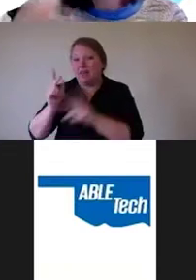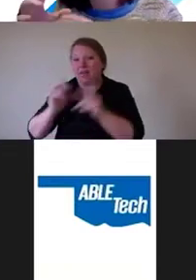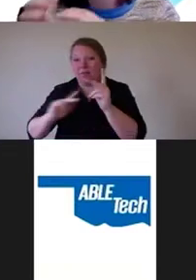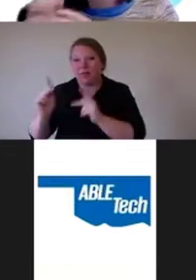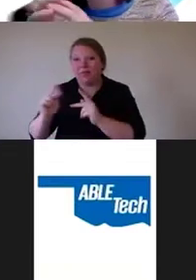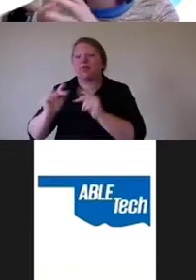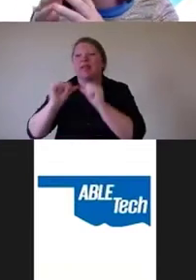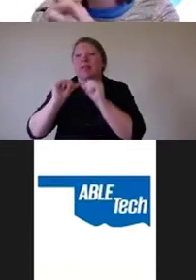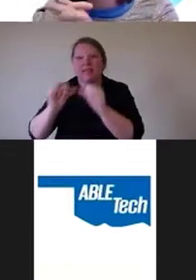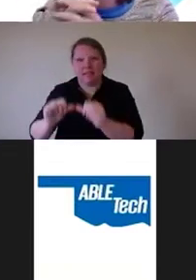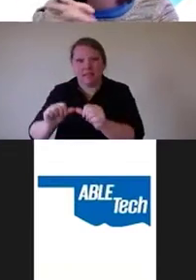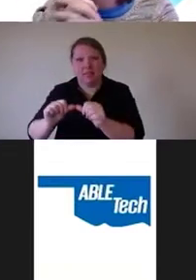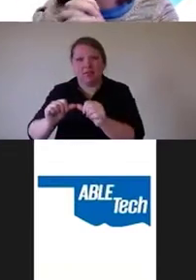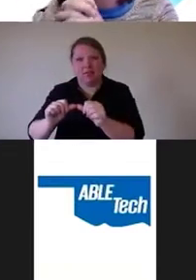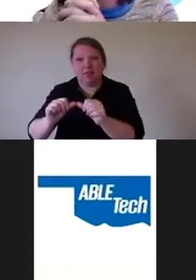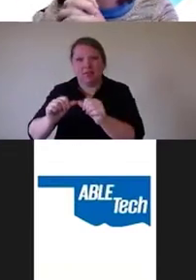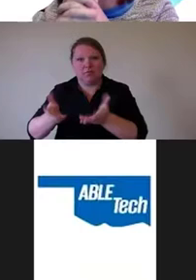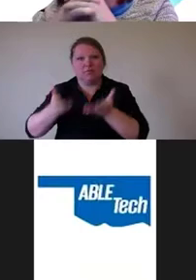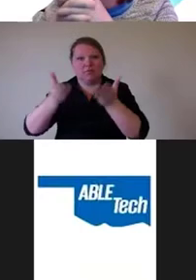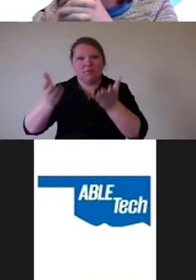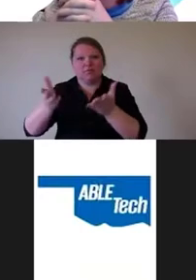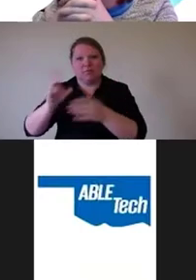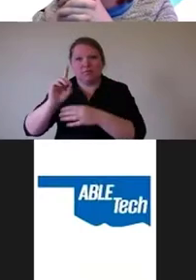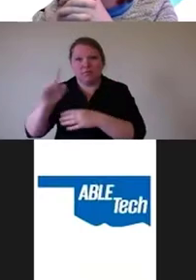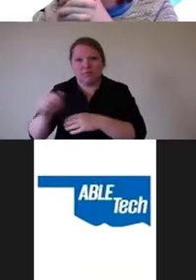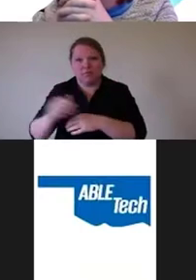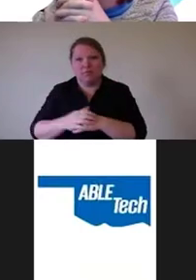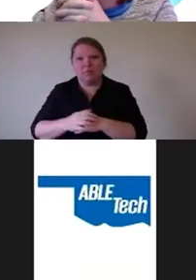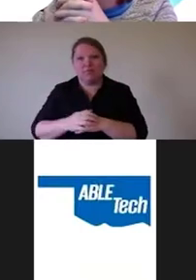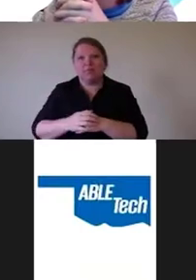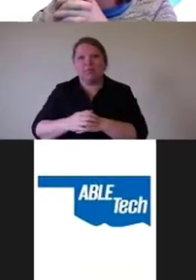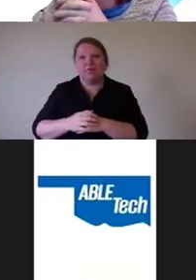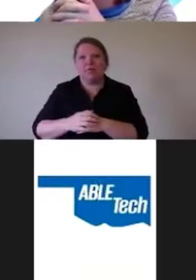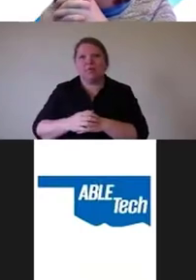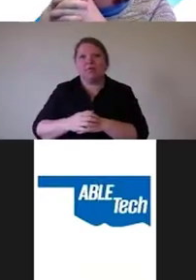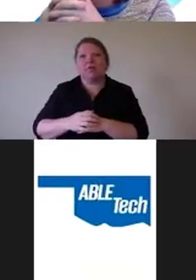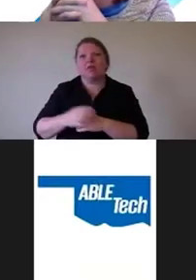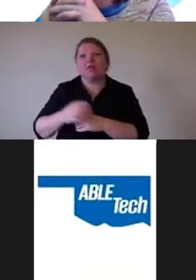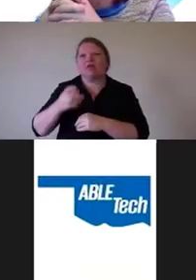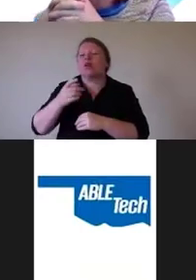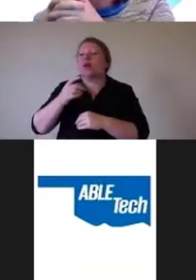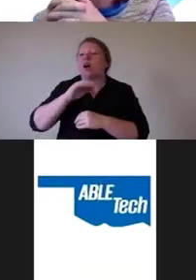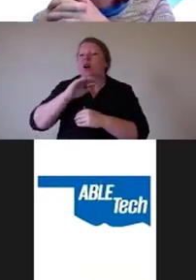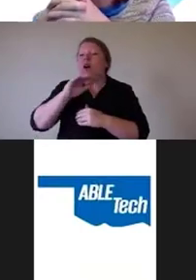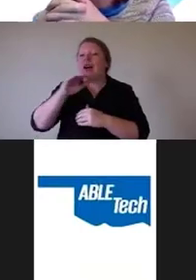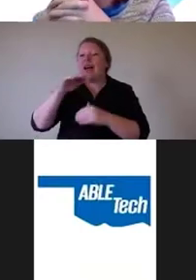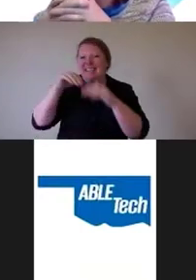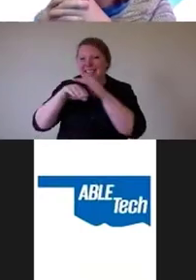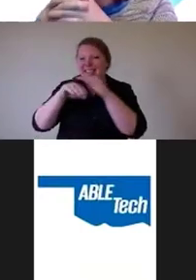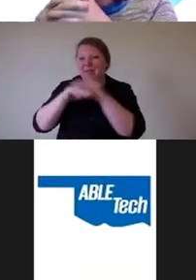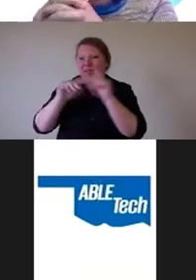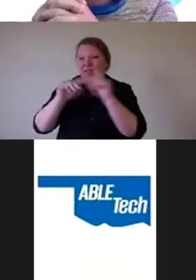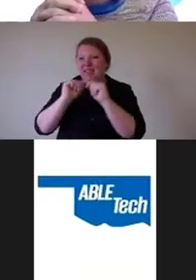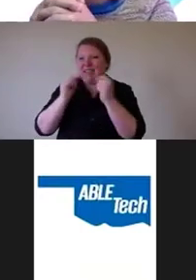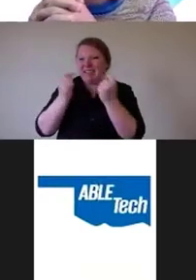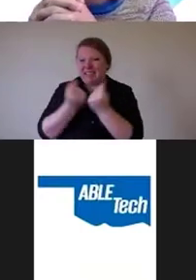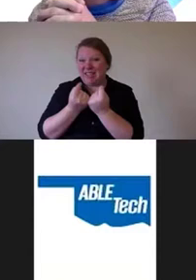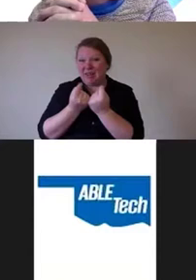You don't want all of your employees with disabilities to be on the accessibility team, because accessibility teams tend to be fairly small.